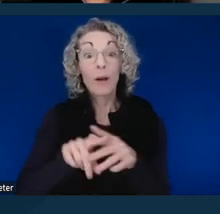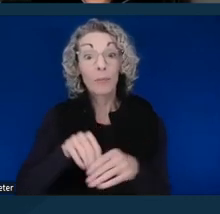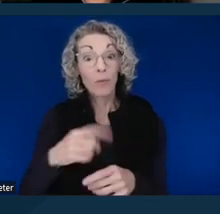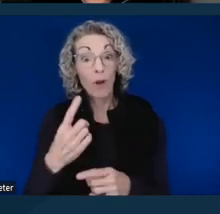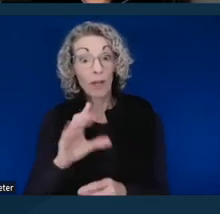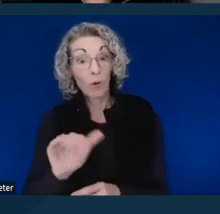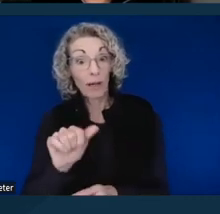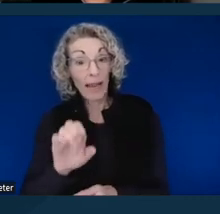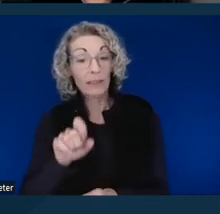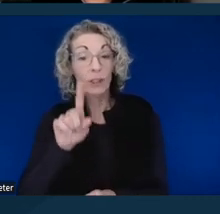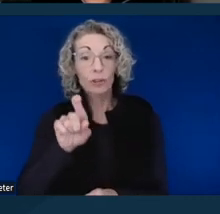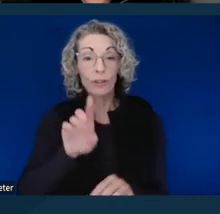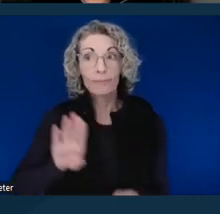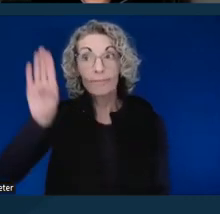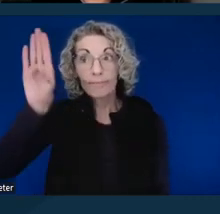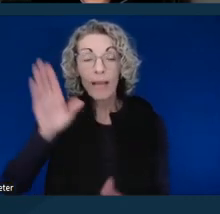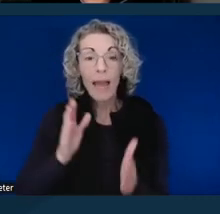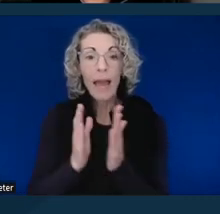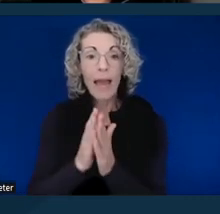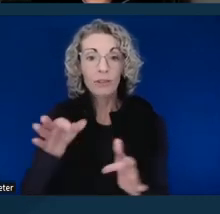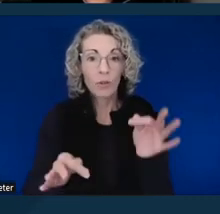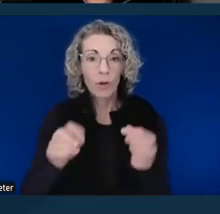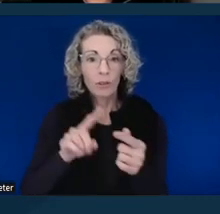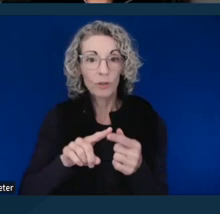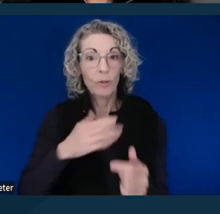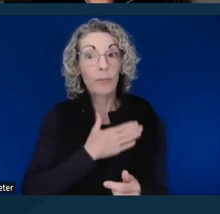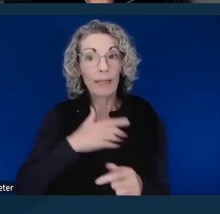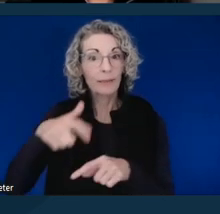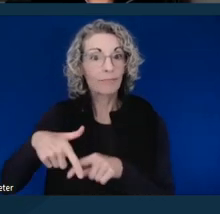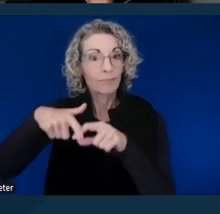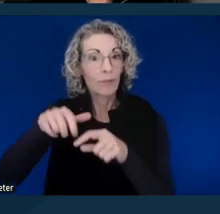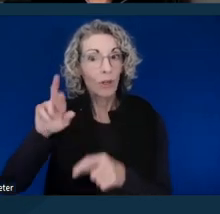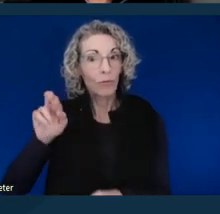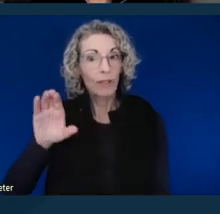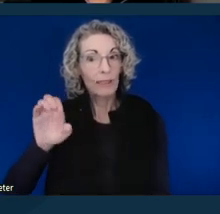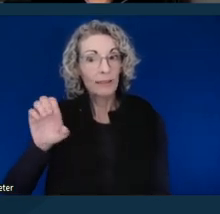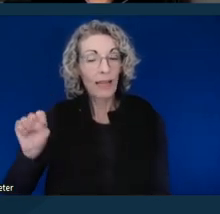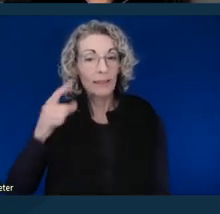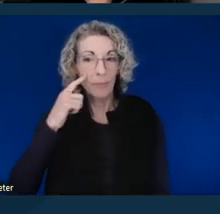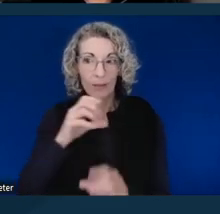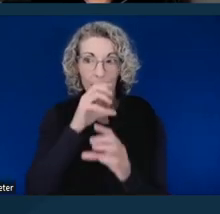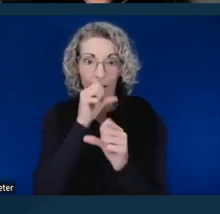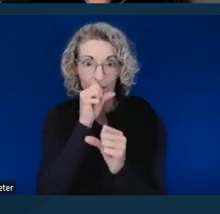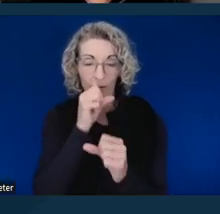to confidentiality concerns. and ask the court to recess due to confidentiality concerns. The court must address the request